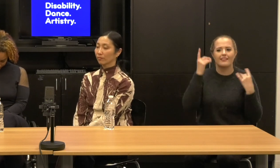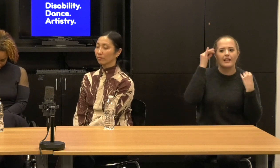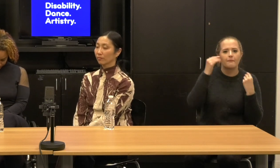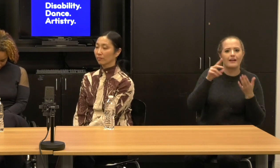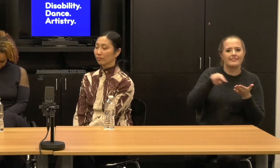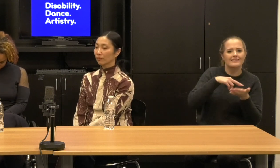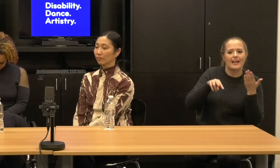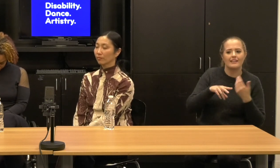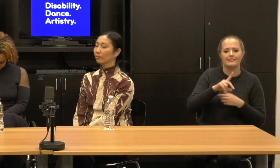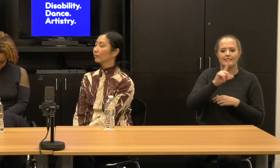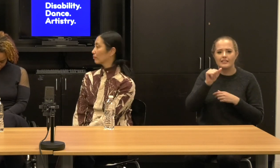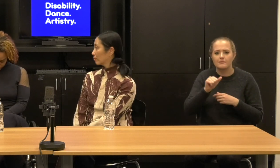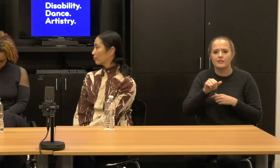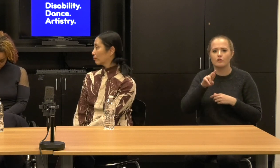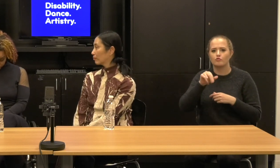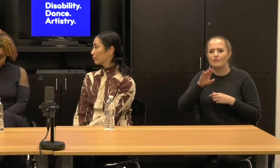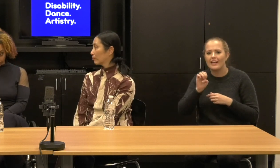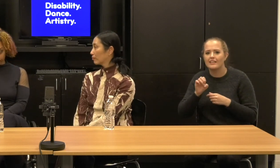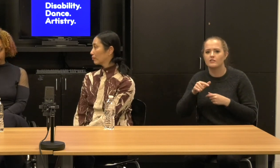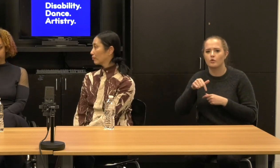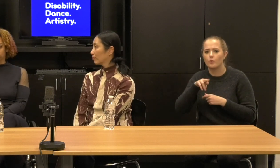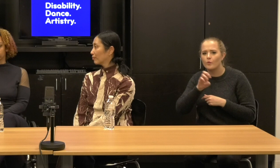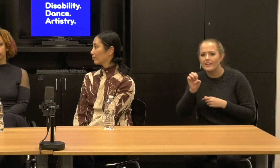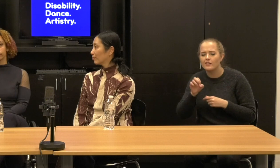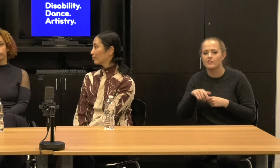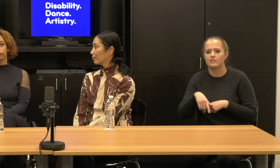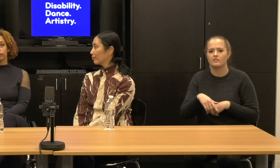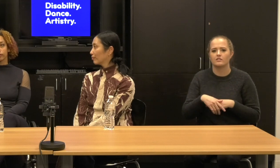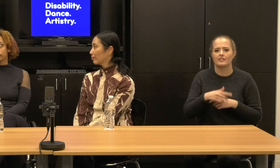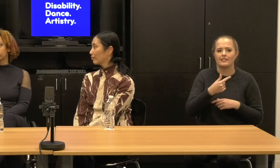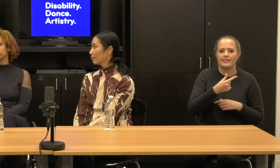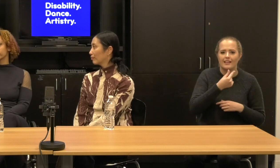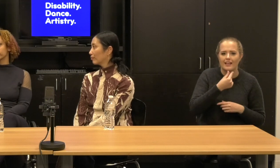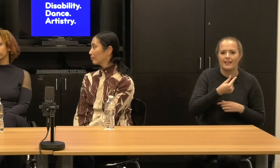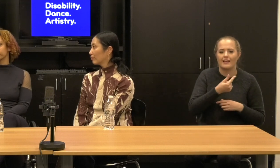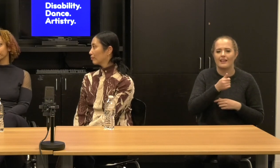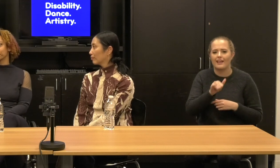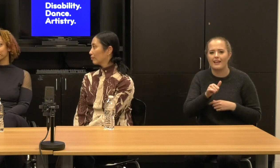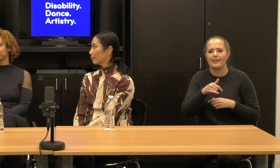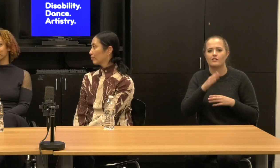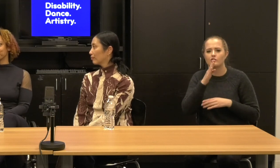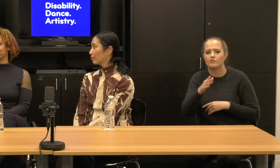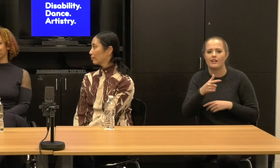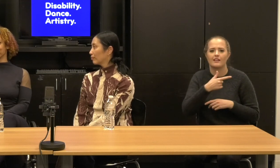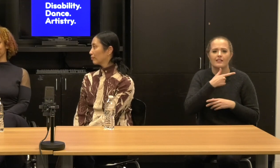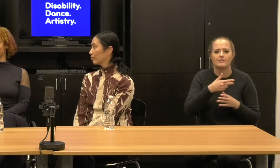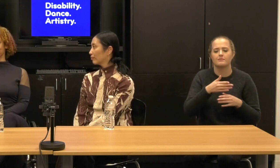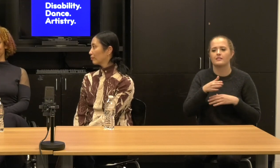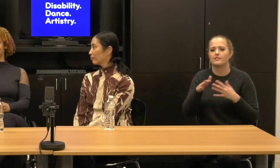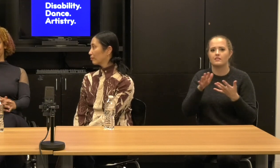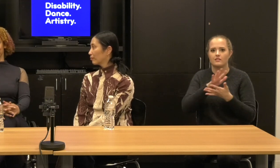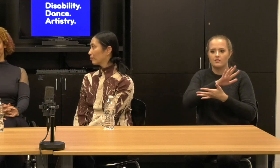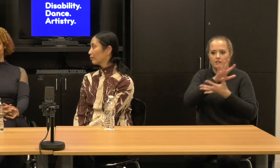altogether, which if you know, some of the kind of dramaturgy between Andromeda and Venus